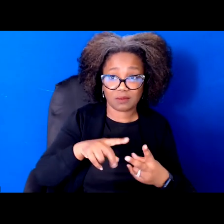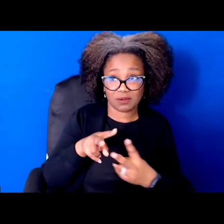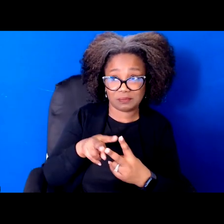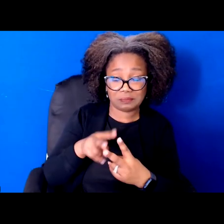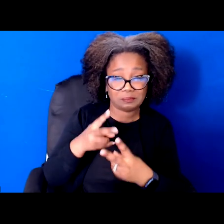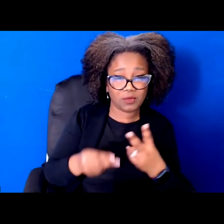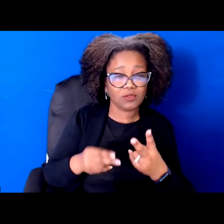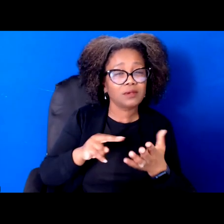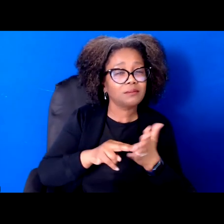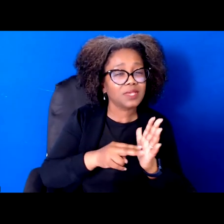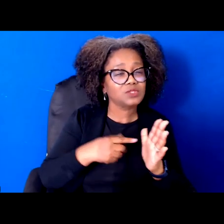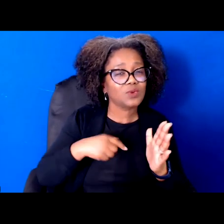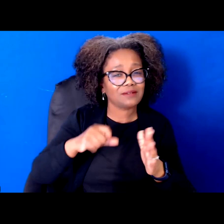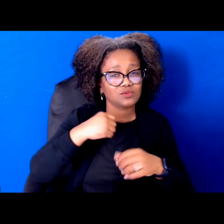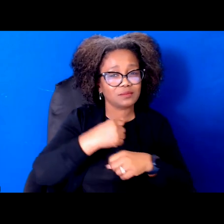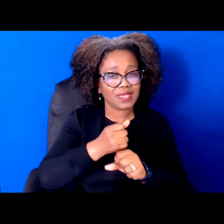them in our structures and our systems.